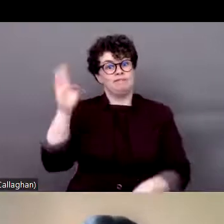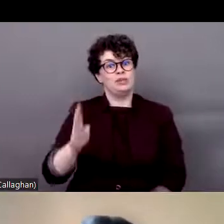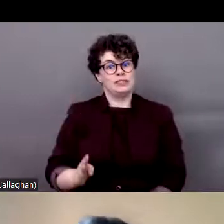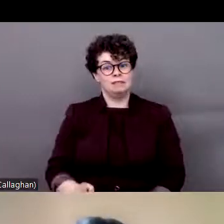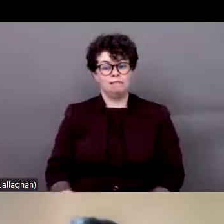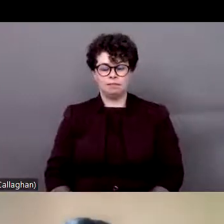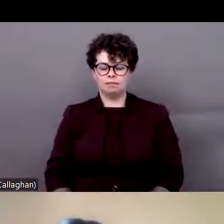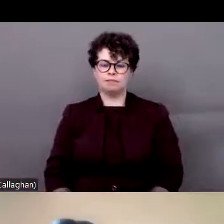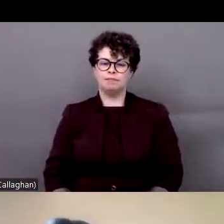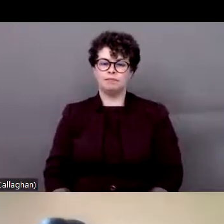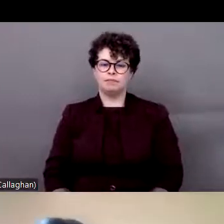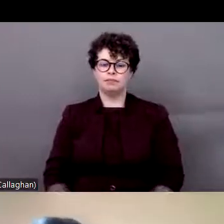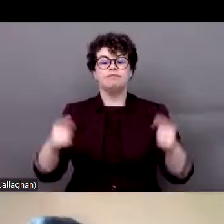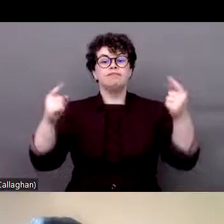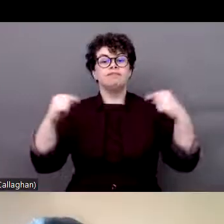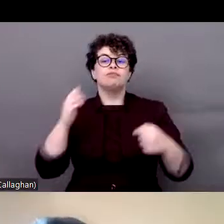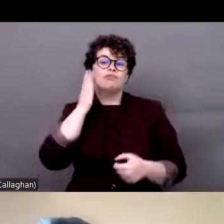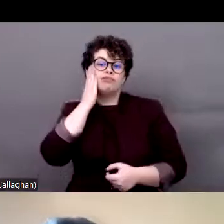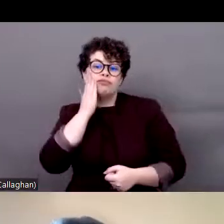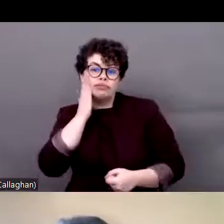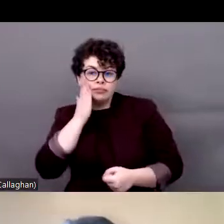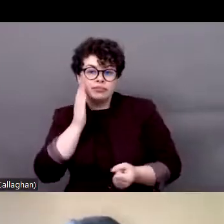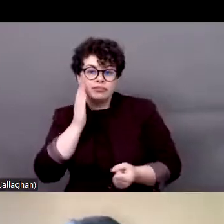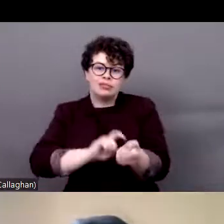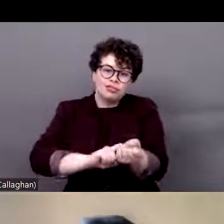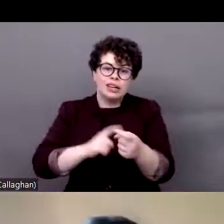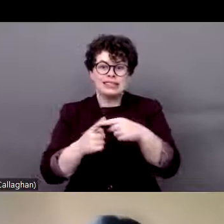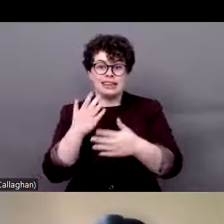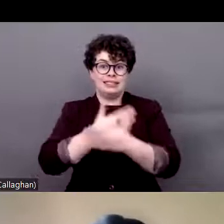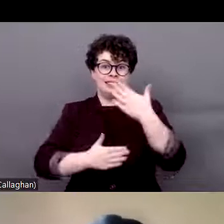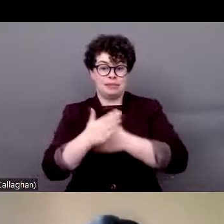the race and disability movement is that according